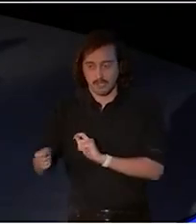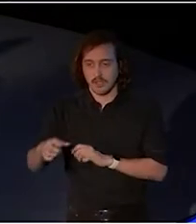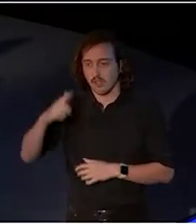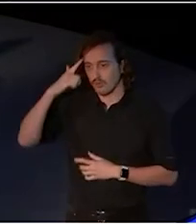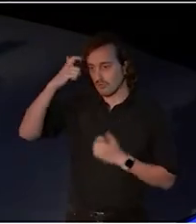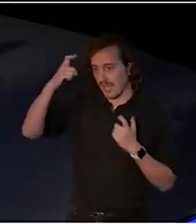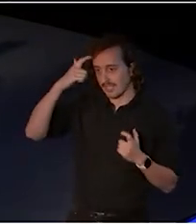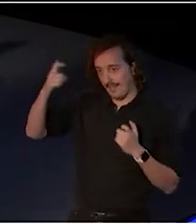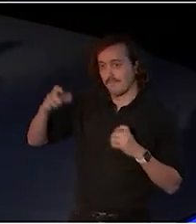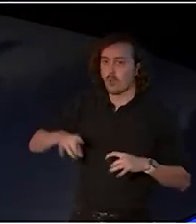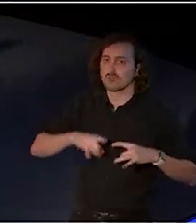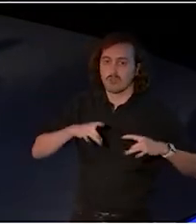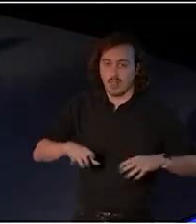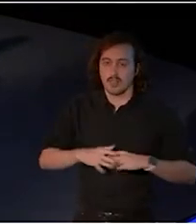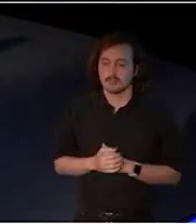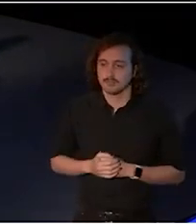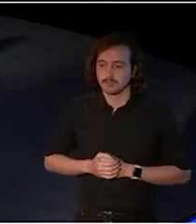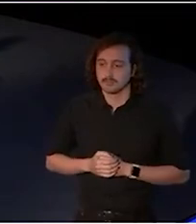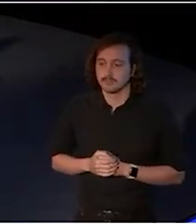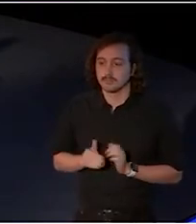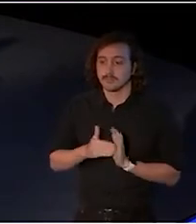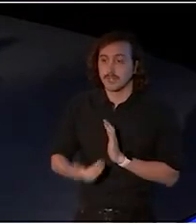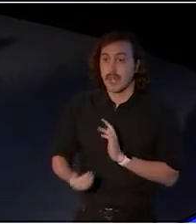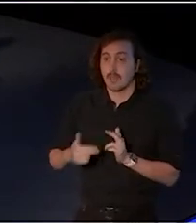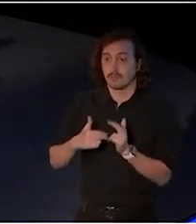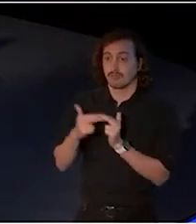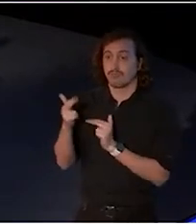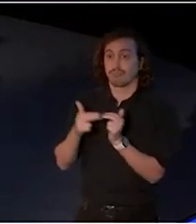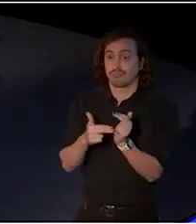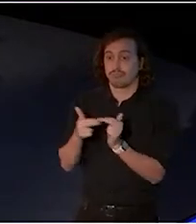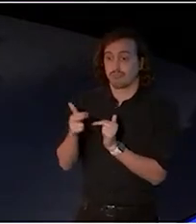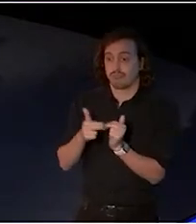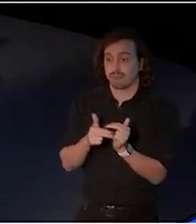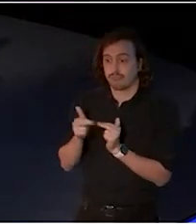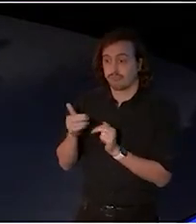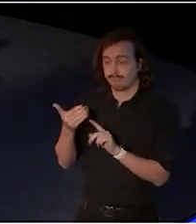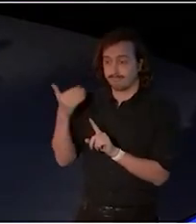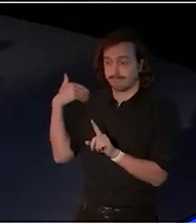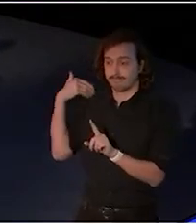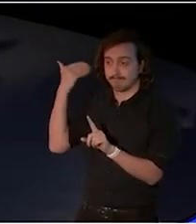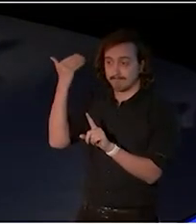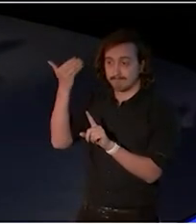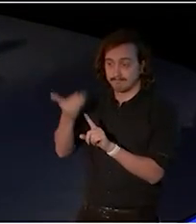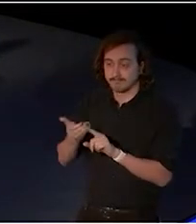We build on that legacy. And beginning in September, with the cultural